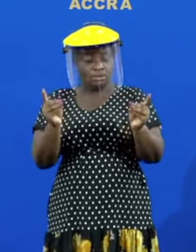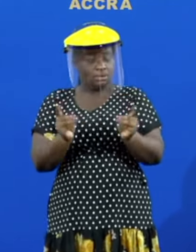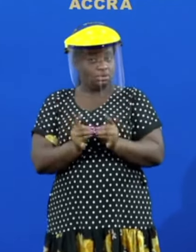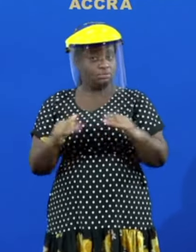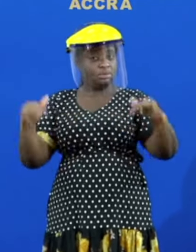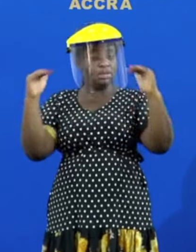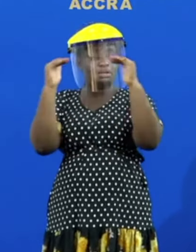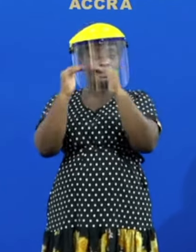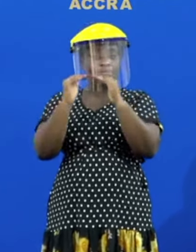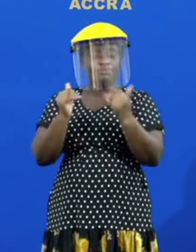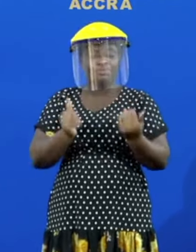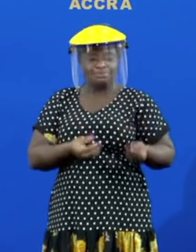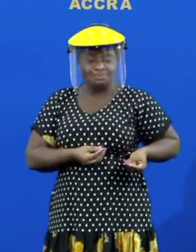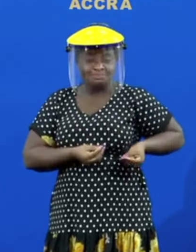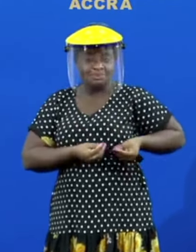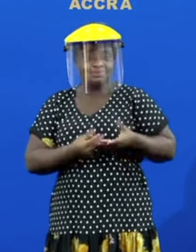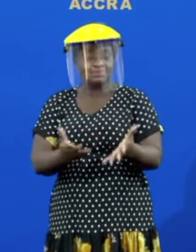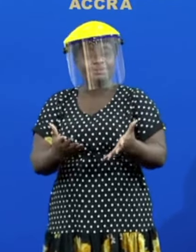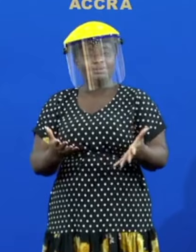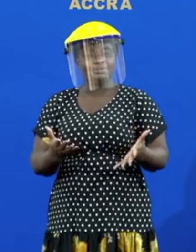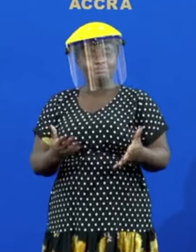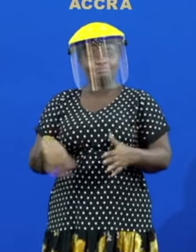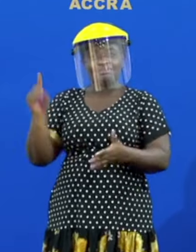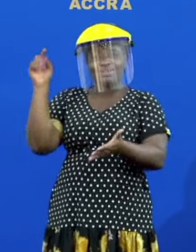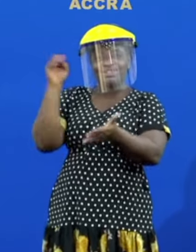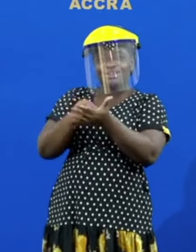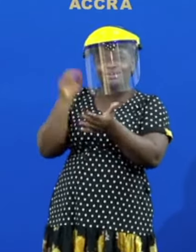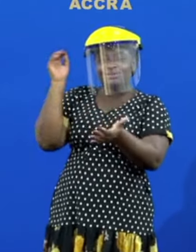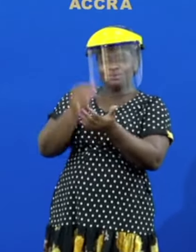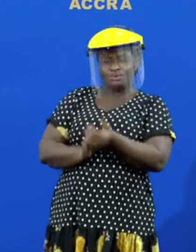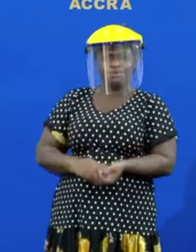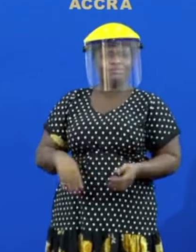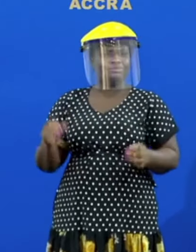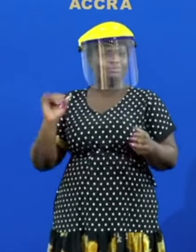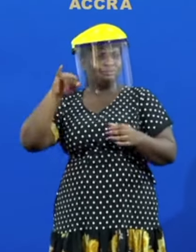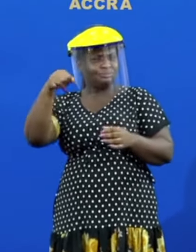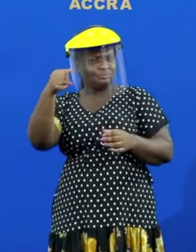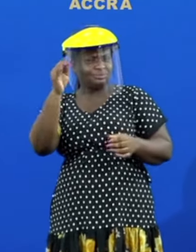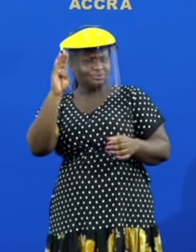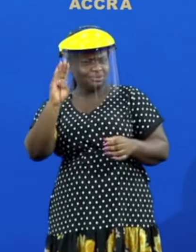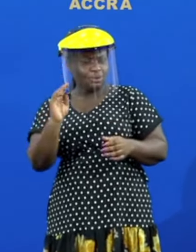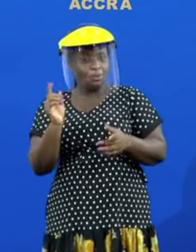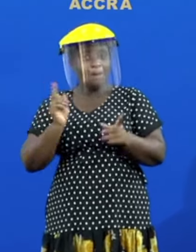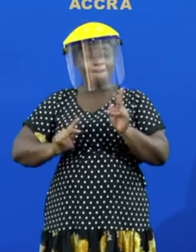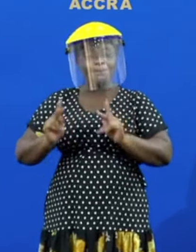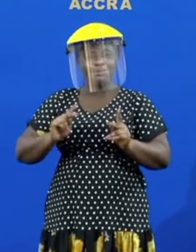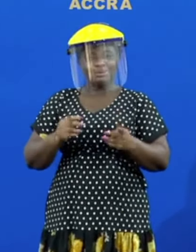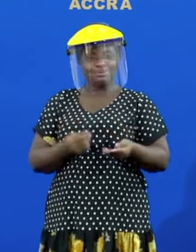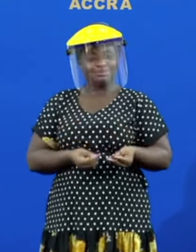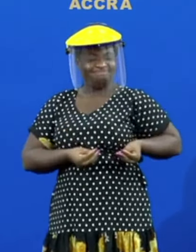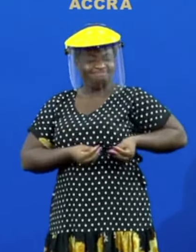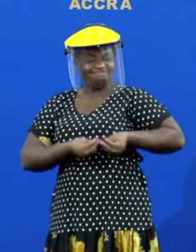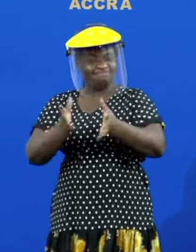also provide thousands of jobs for the healthcare staff who are going to be recruited and posted to